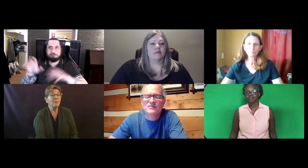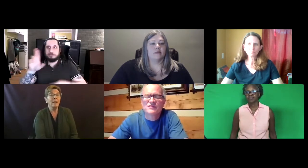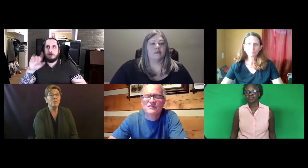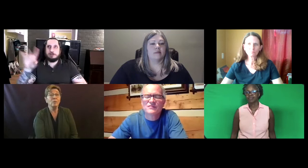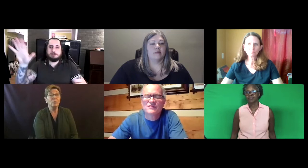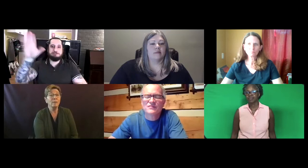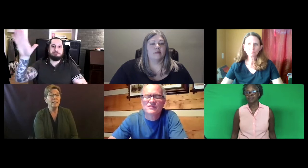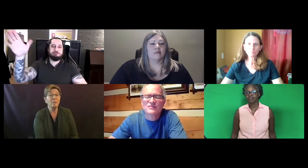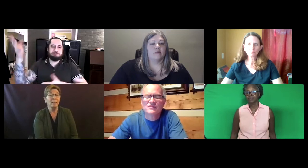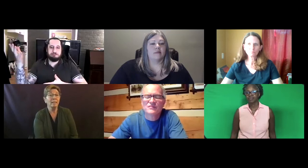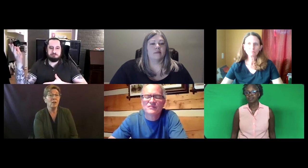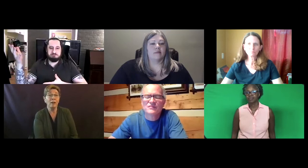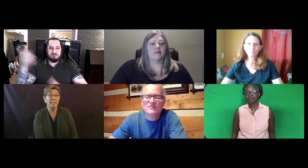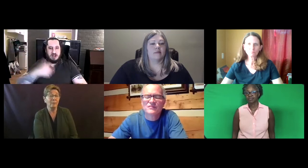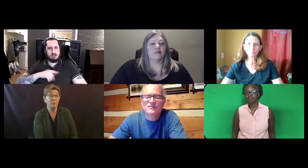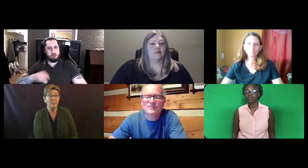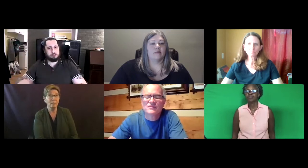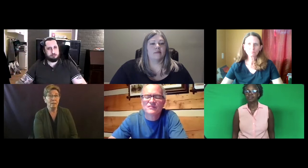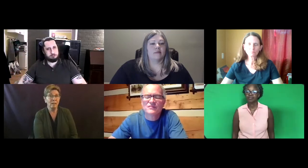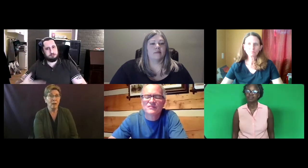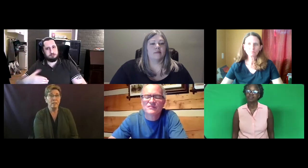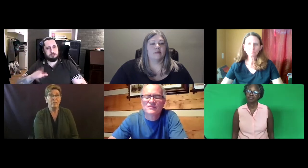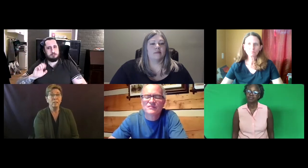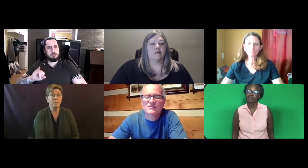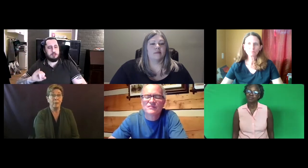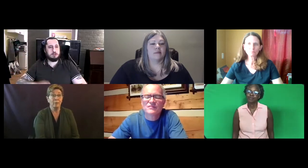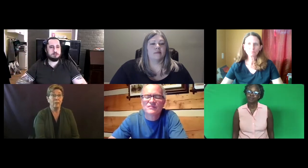my students myself because RID was not always available out there.